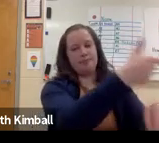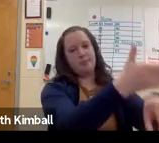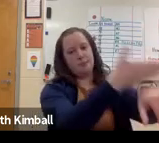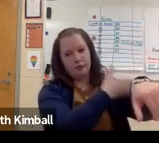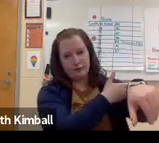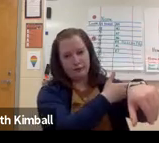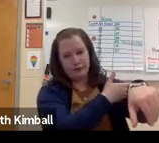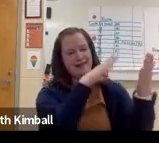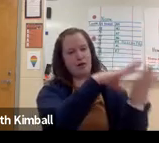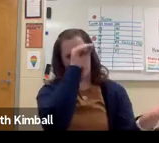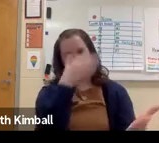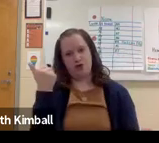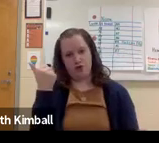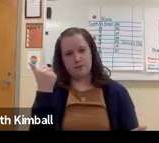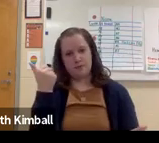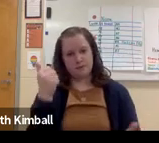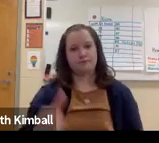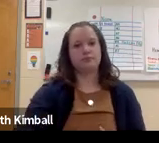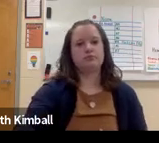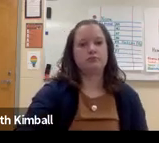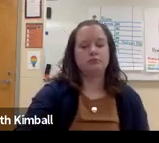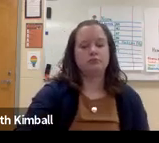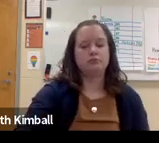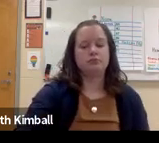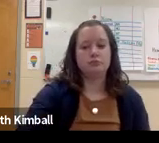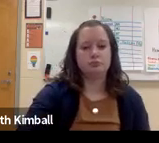can meet those educational needs and to help them to improve and learn their best.